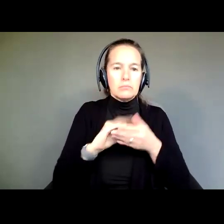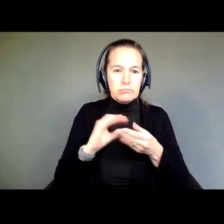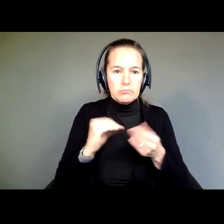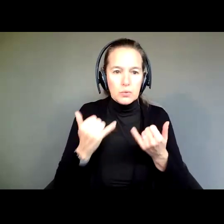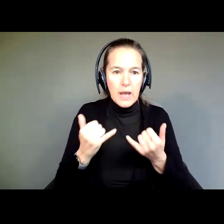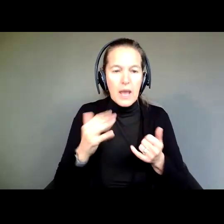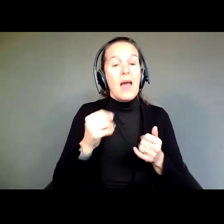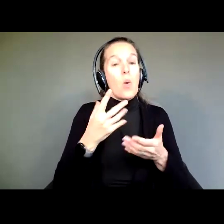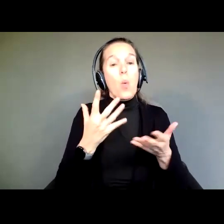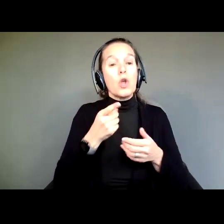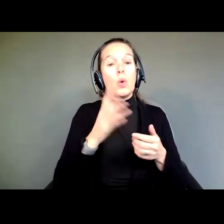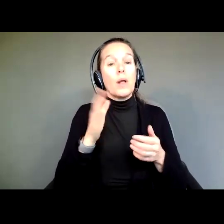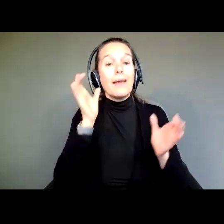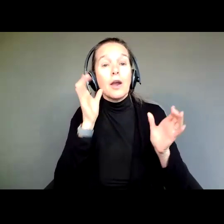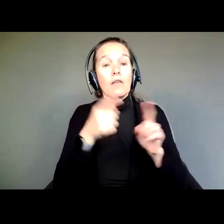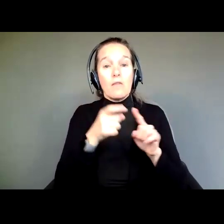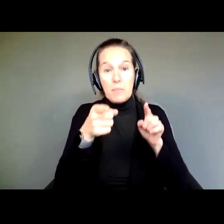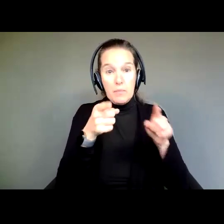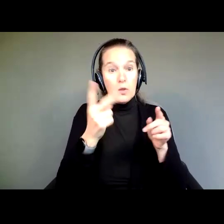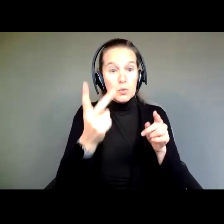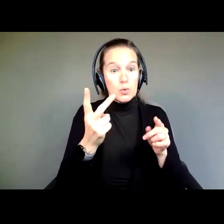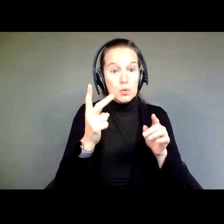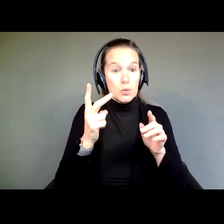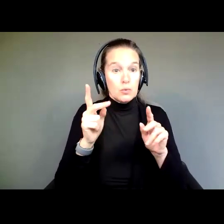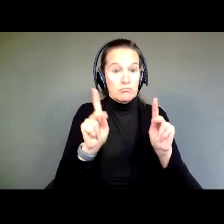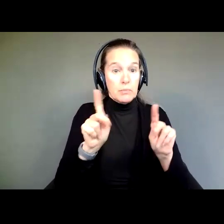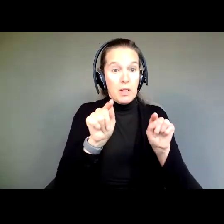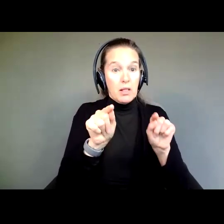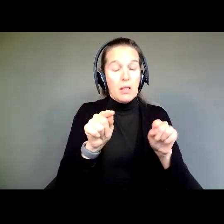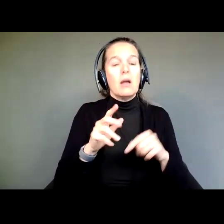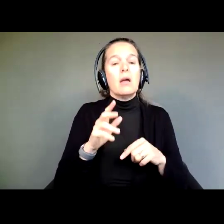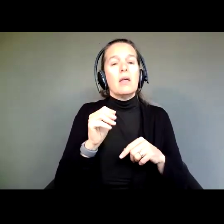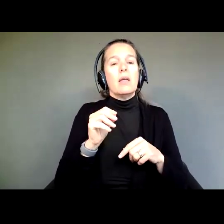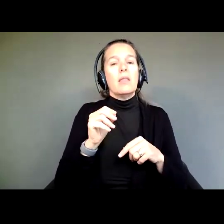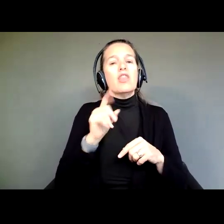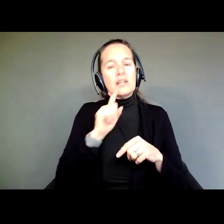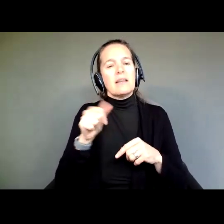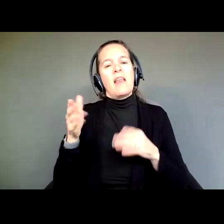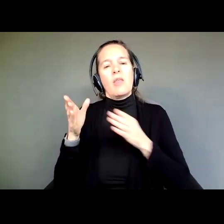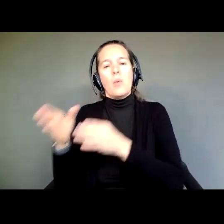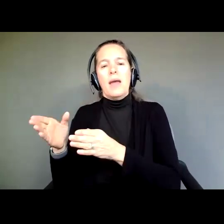life experiences with is another way to work with people with disabilities, another way